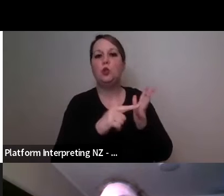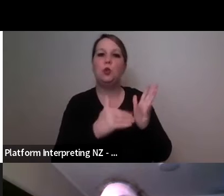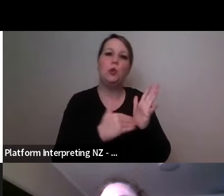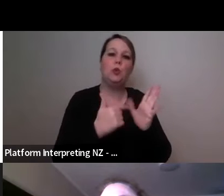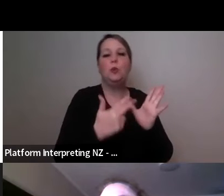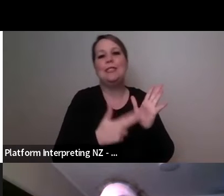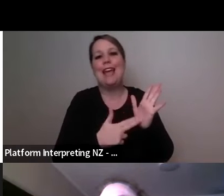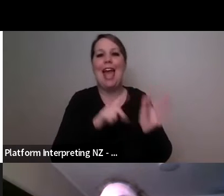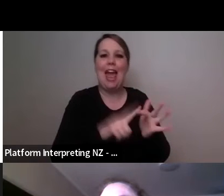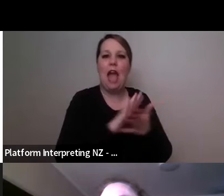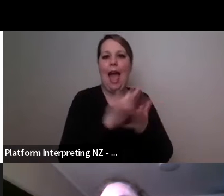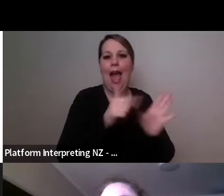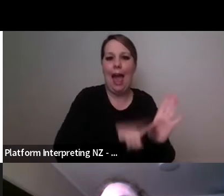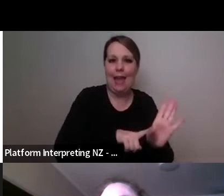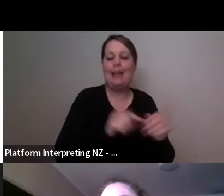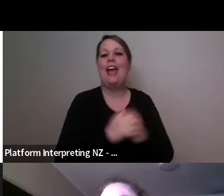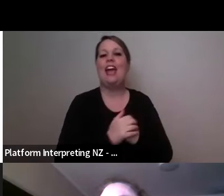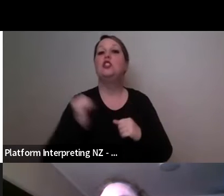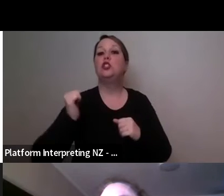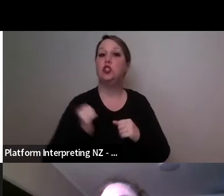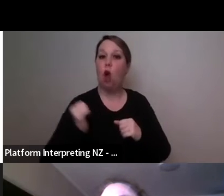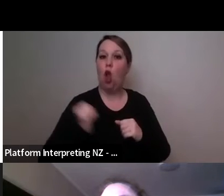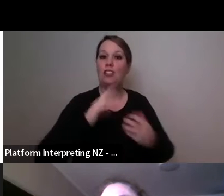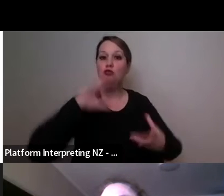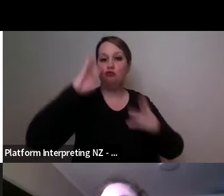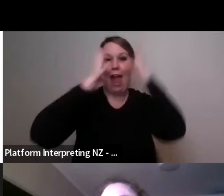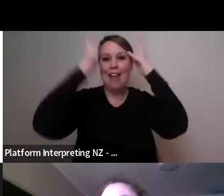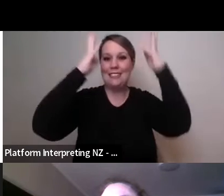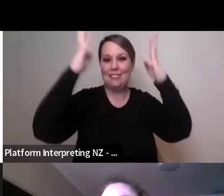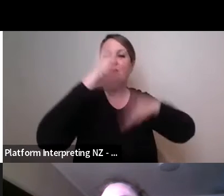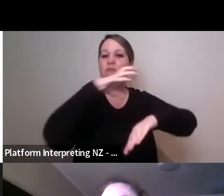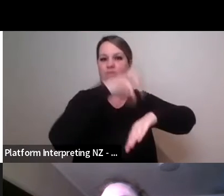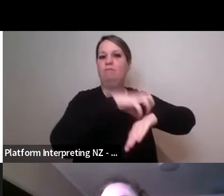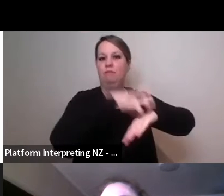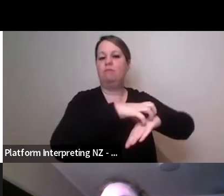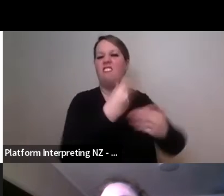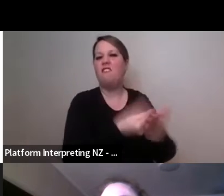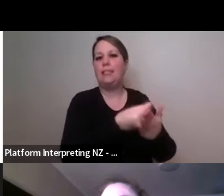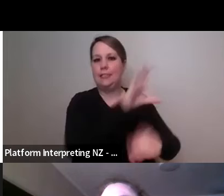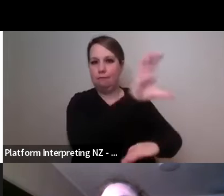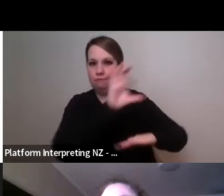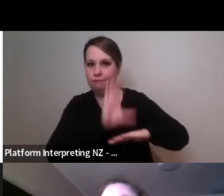which is the funding body here uh in Scotland to really look at where Marc Brew Company is going